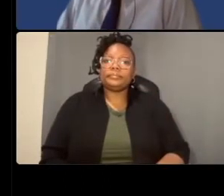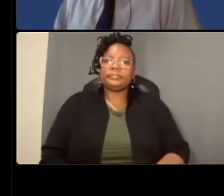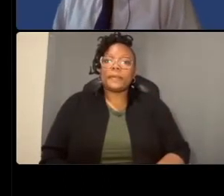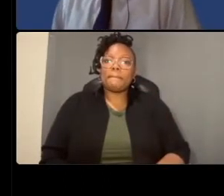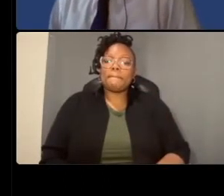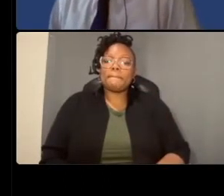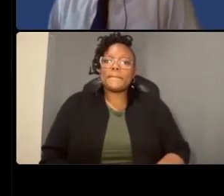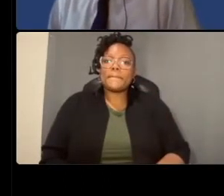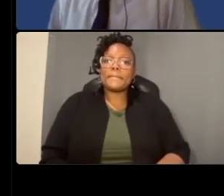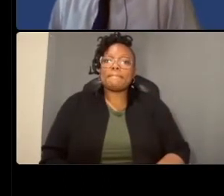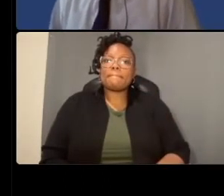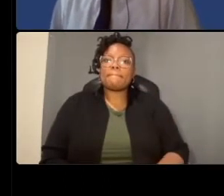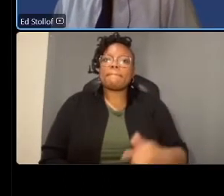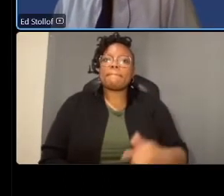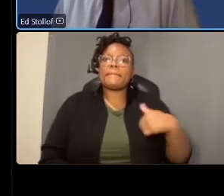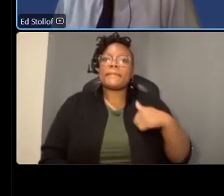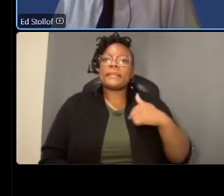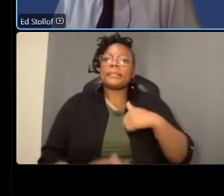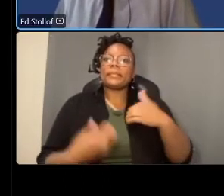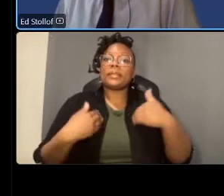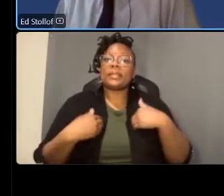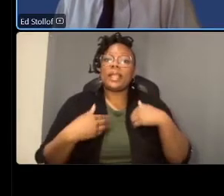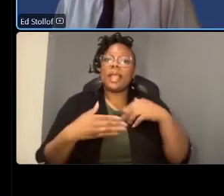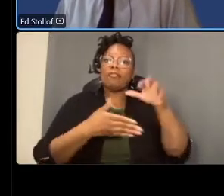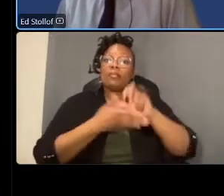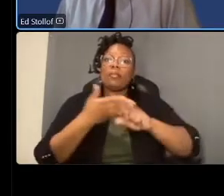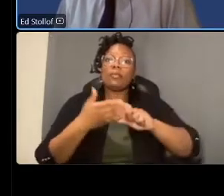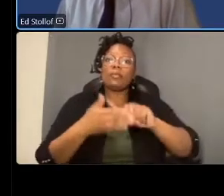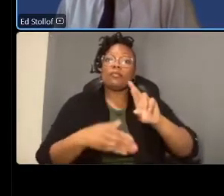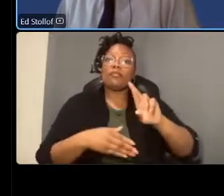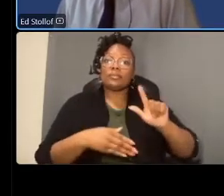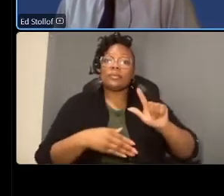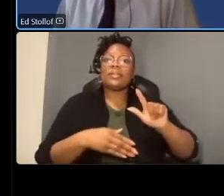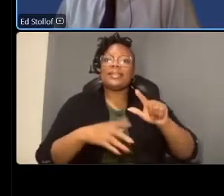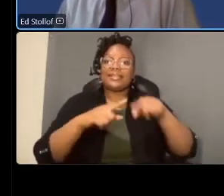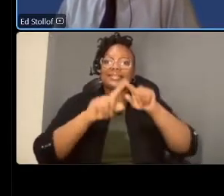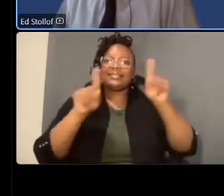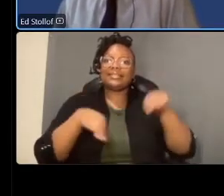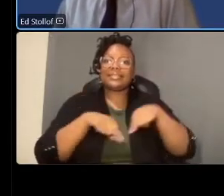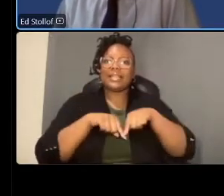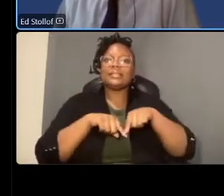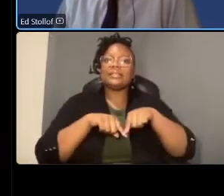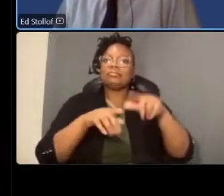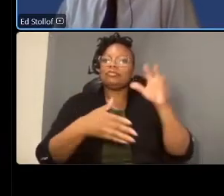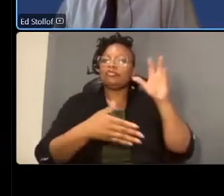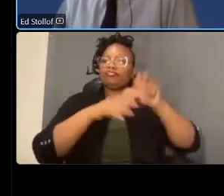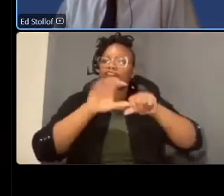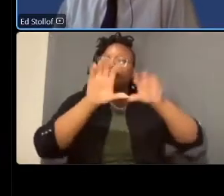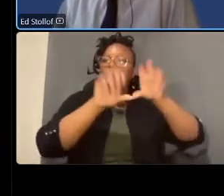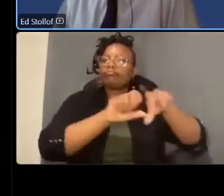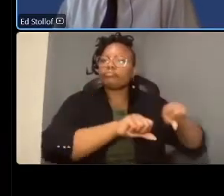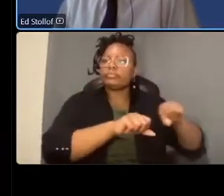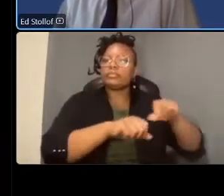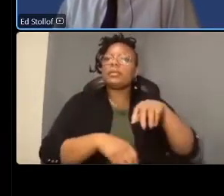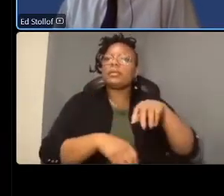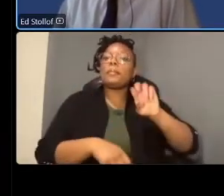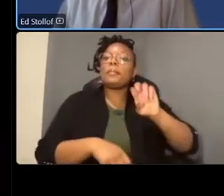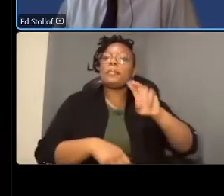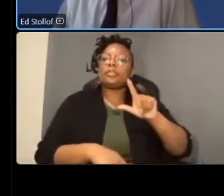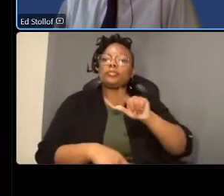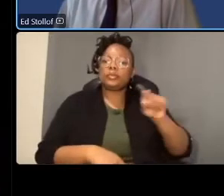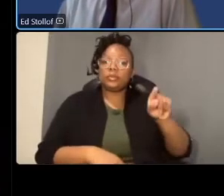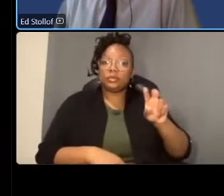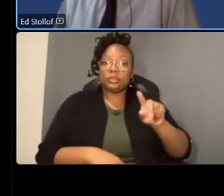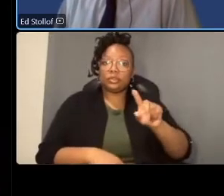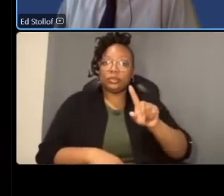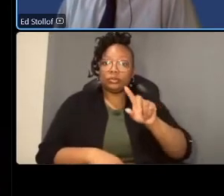we have uh removed reversible linked signs the static signs they were removed in march 2022 the